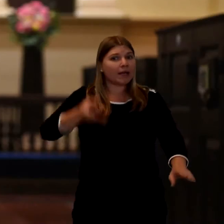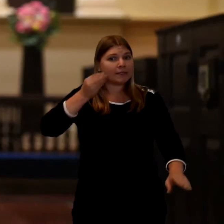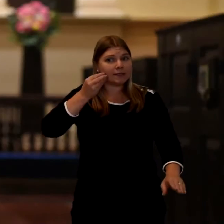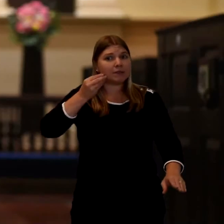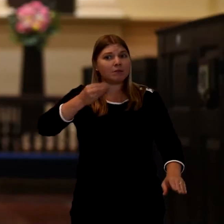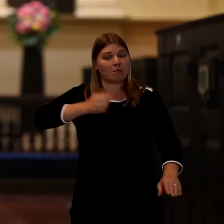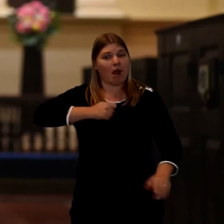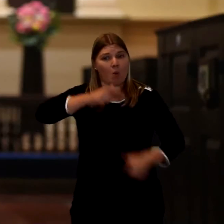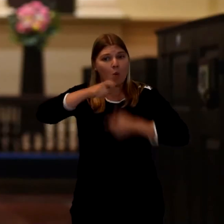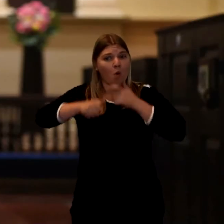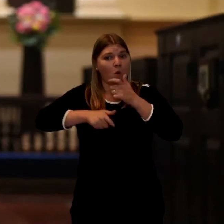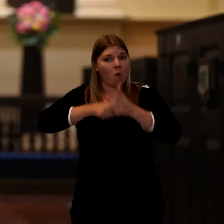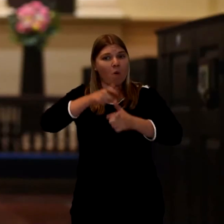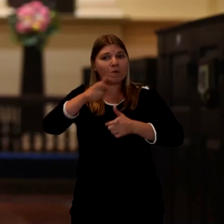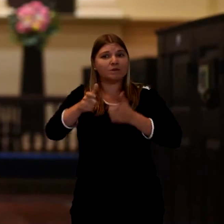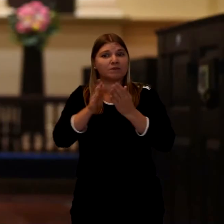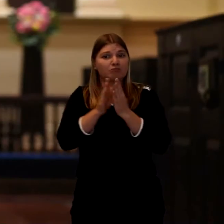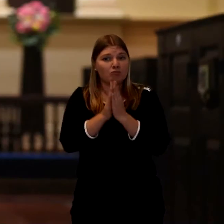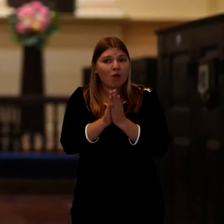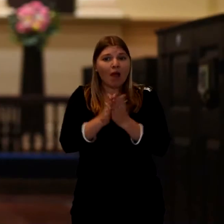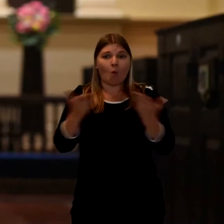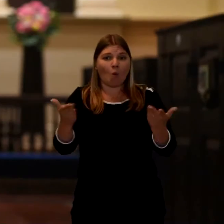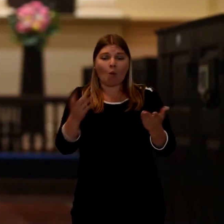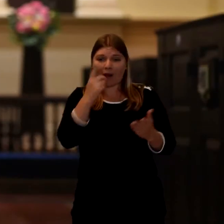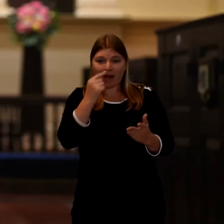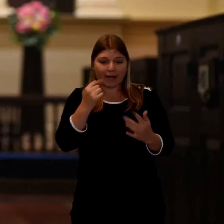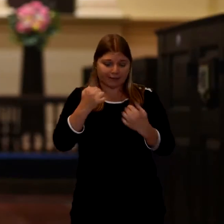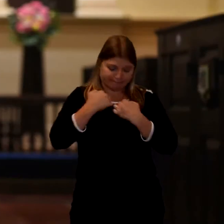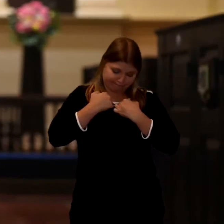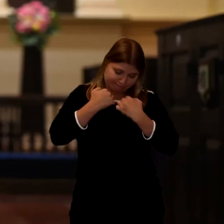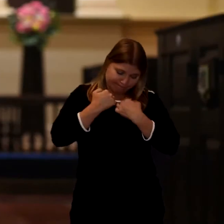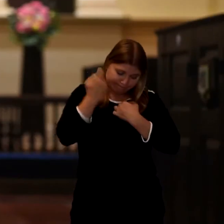And the prayers acknowledge both that the person is gone they're now in heaven.